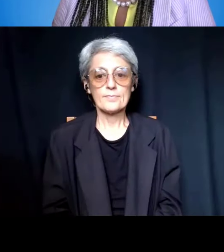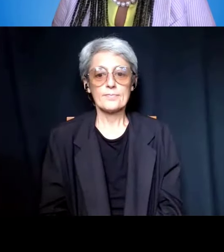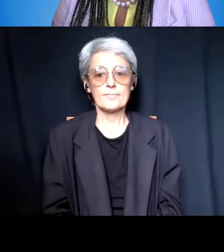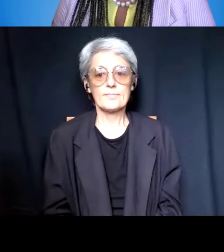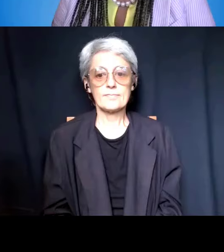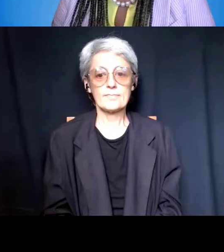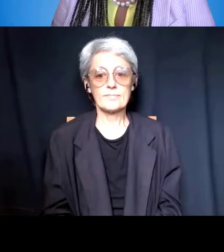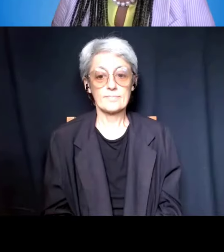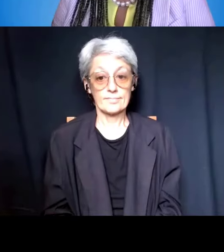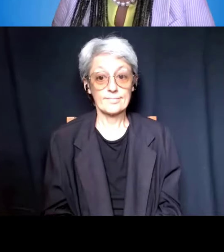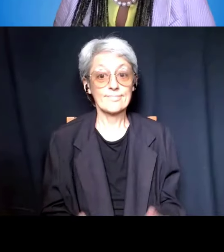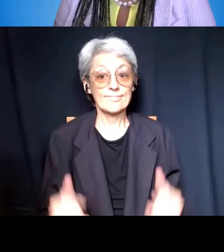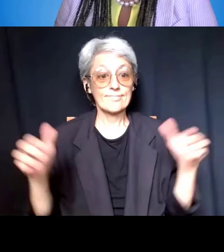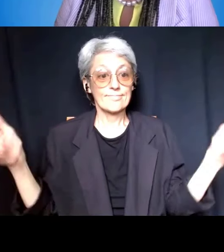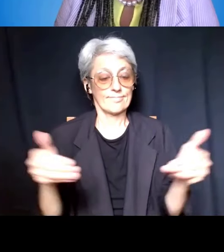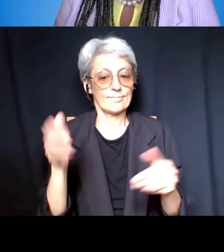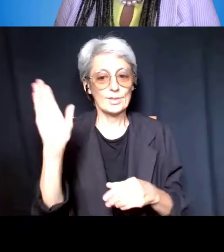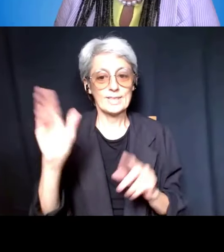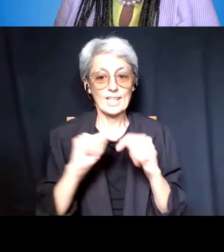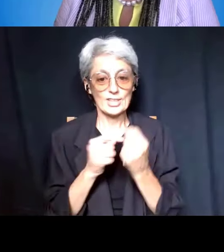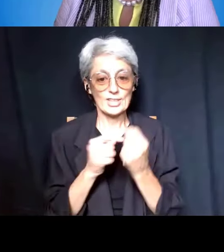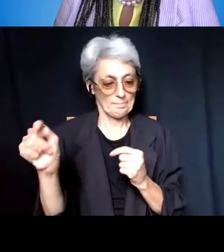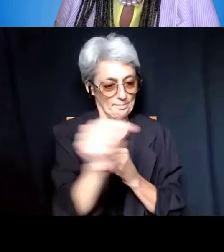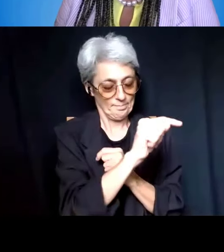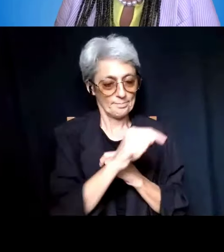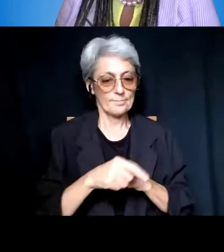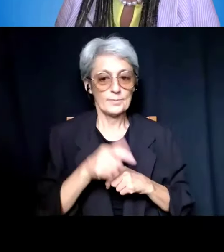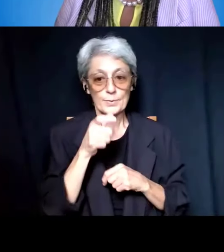to the presentation team. One second.